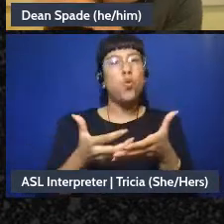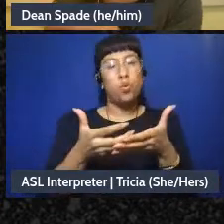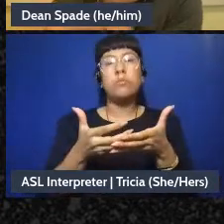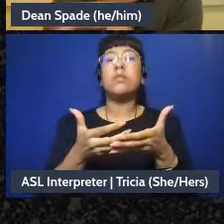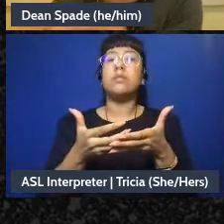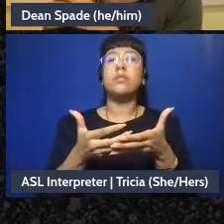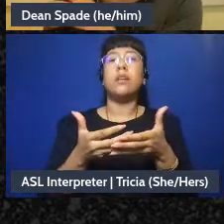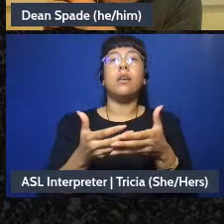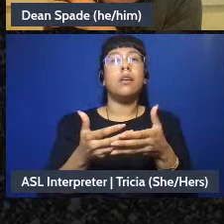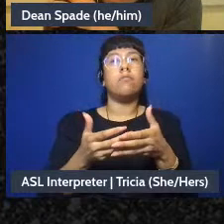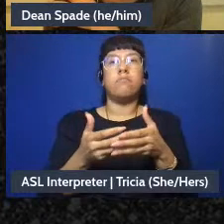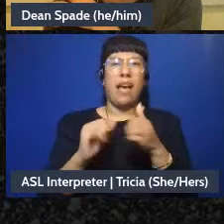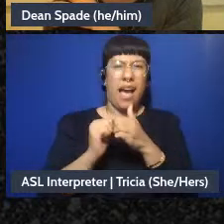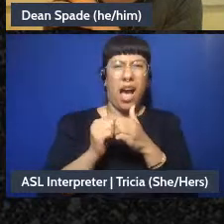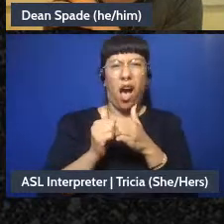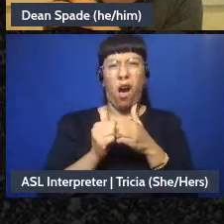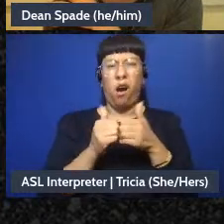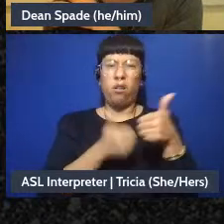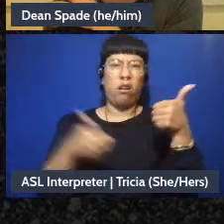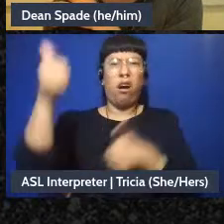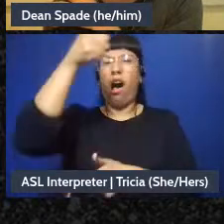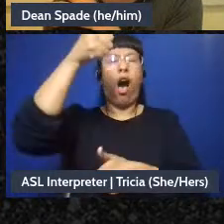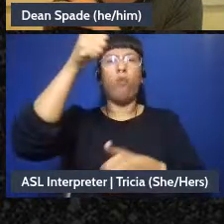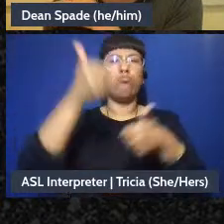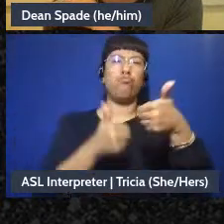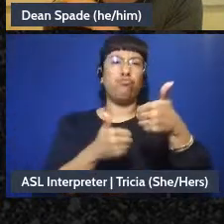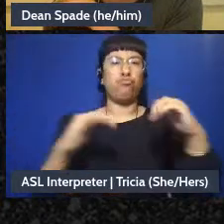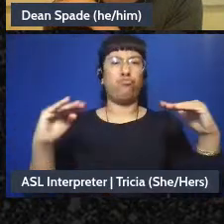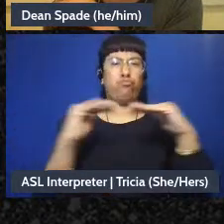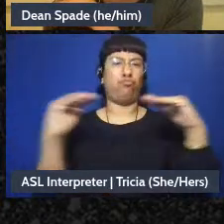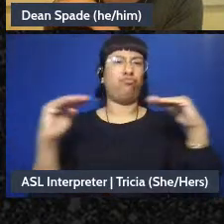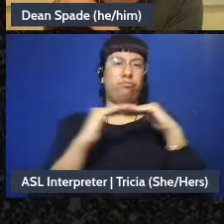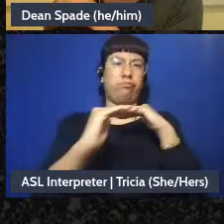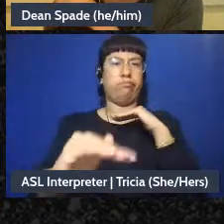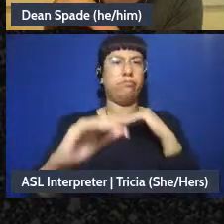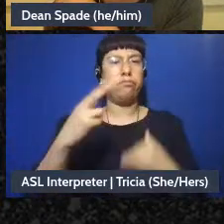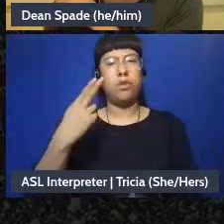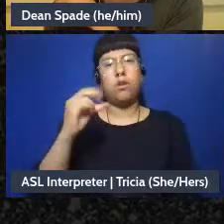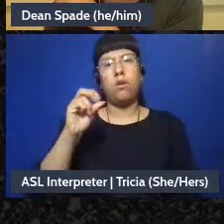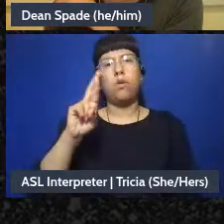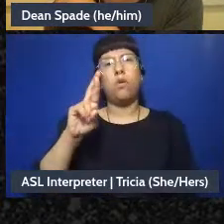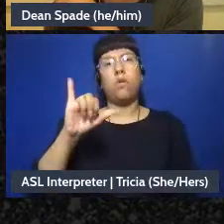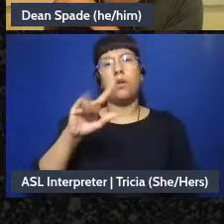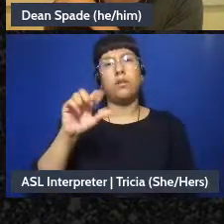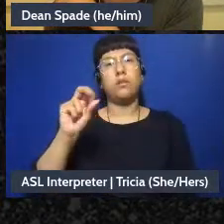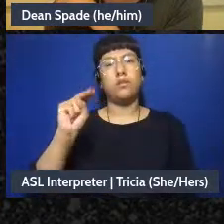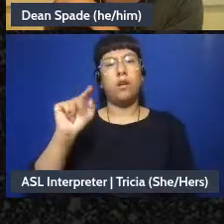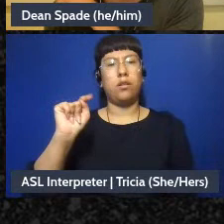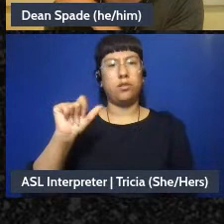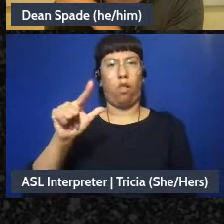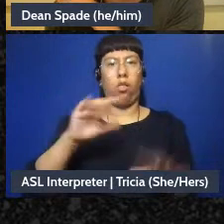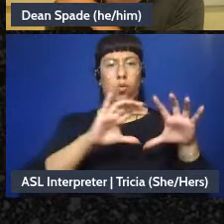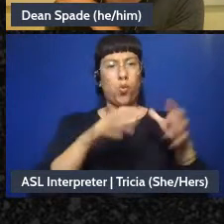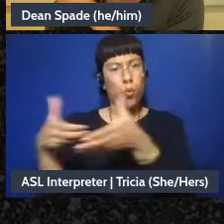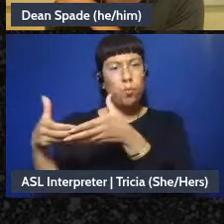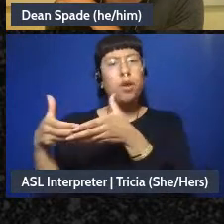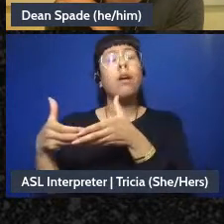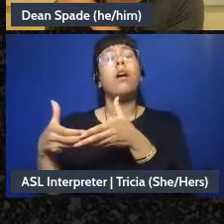organize horizontally, um, I want to talk about today primarily a few key elements that we can